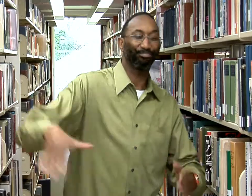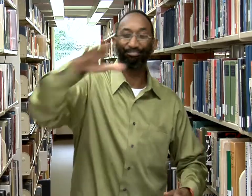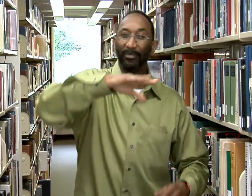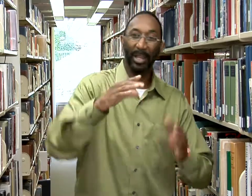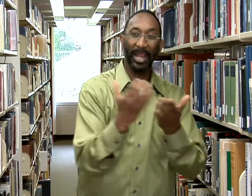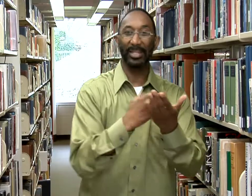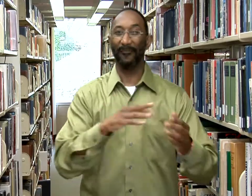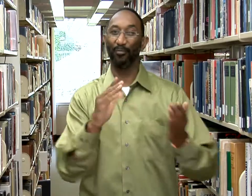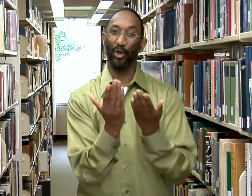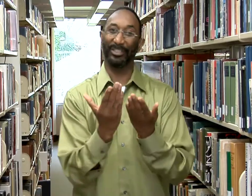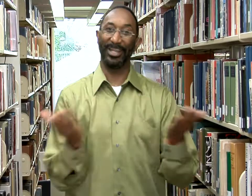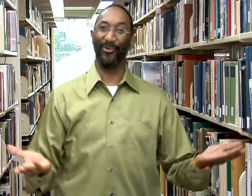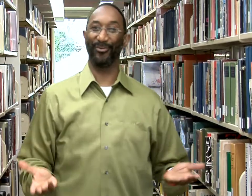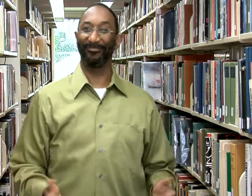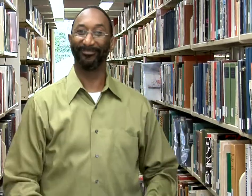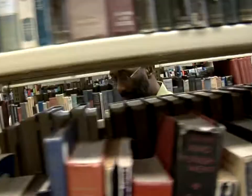whole collection of books here.